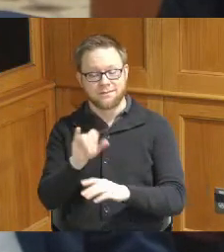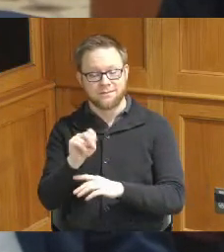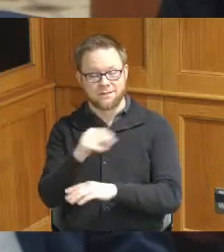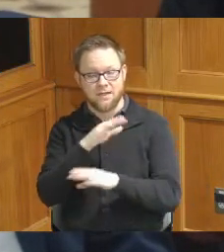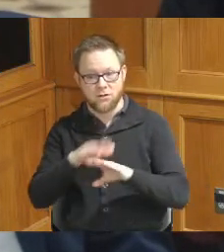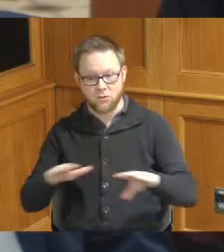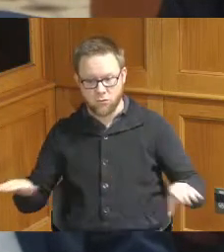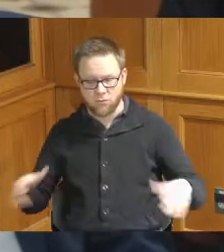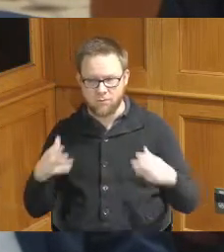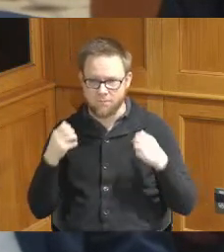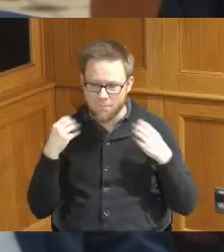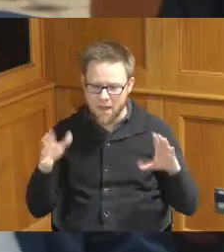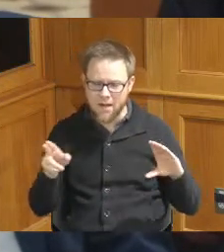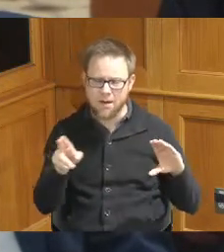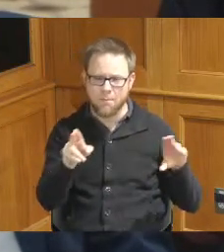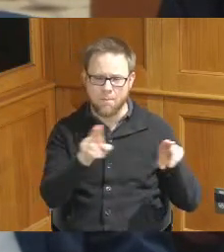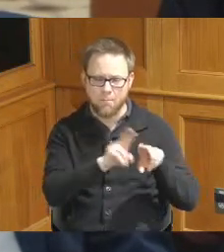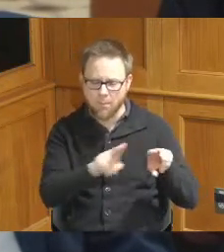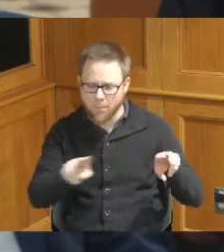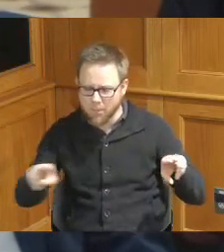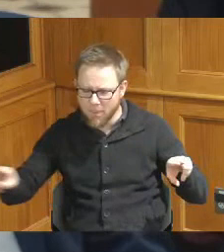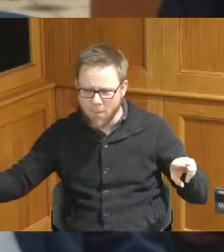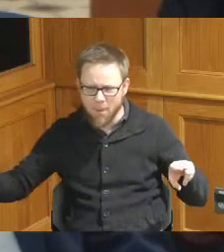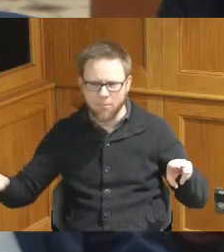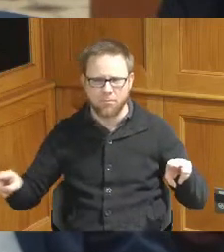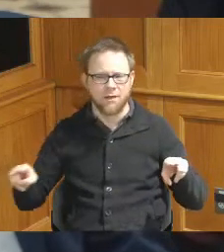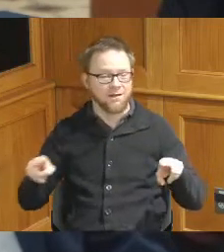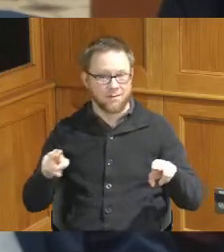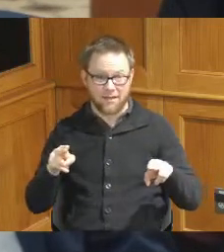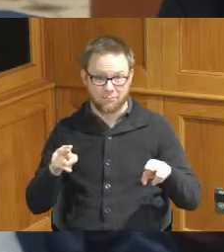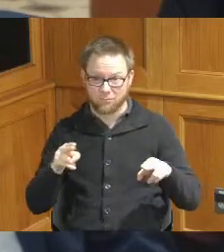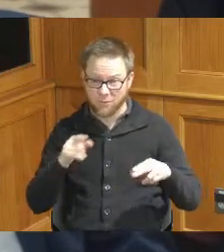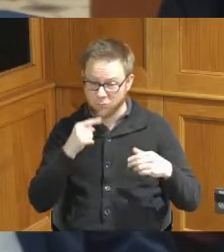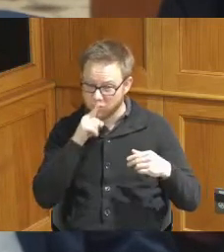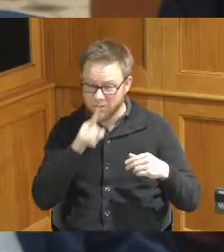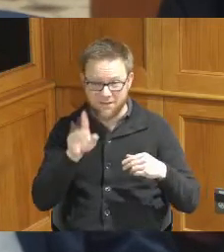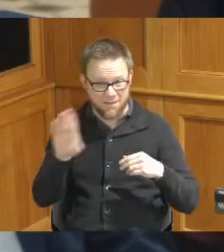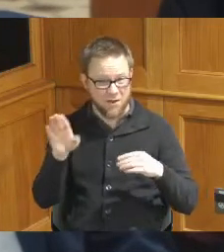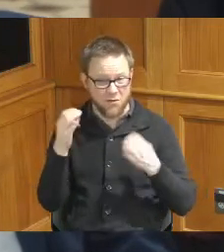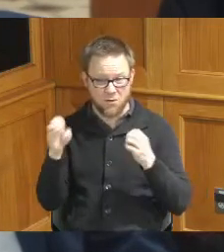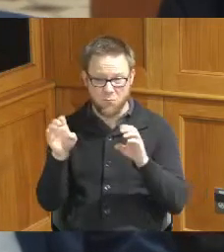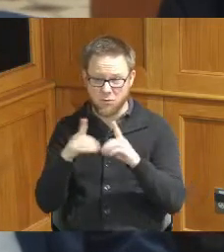in the country and is overflowing the department is overflowing with children with psychiatric